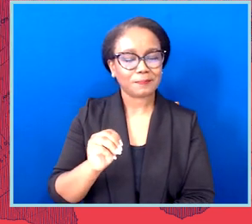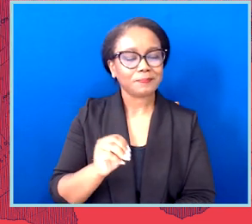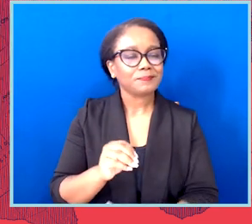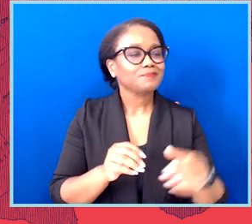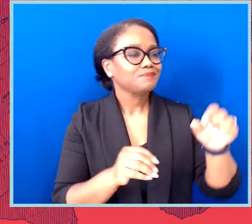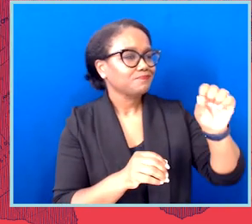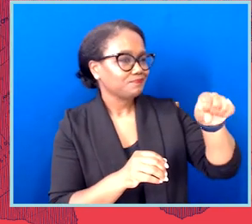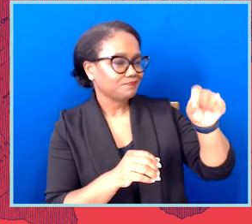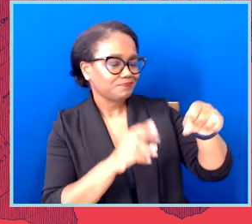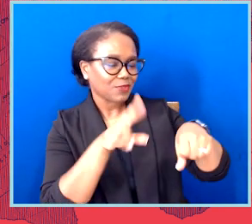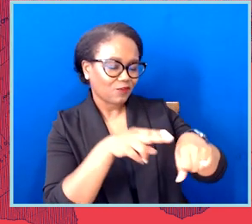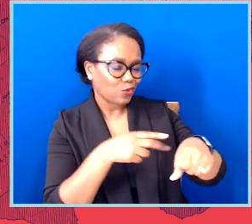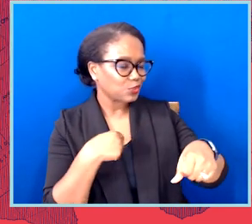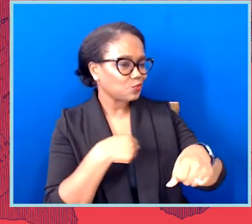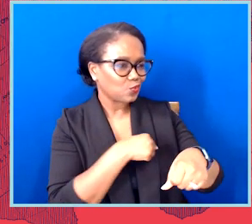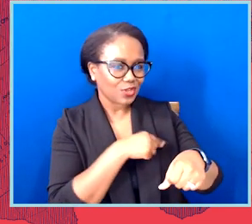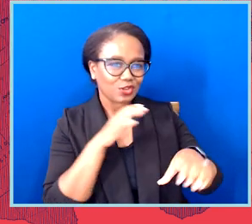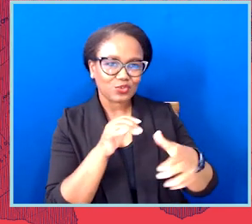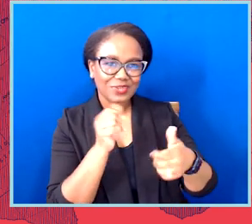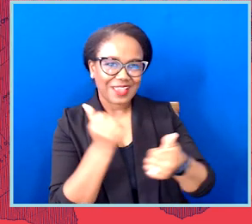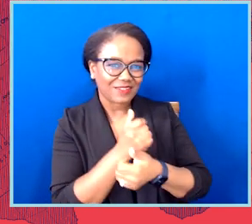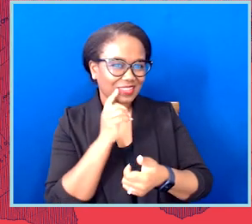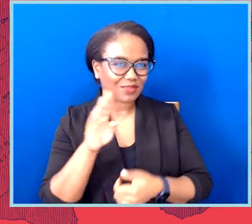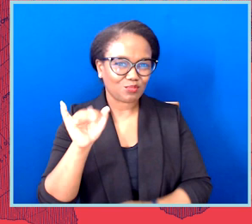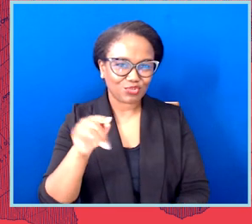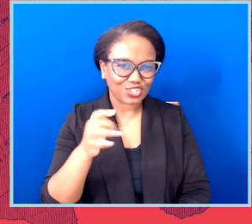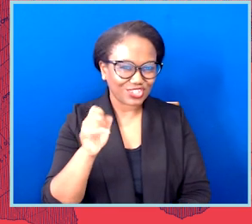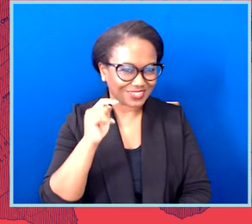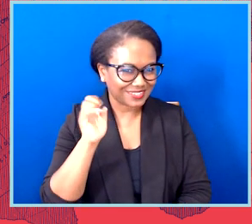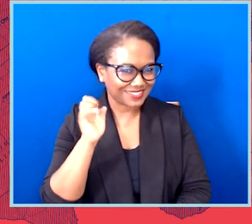in the context of abortion rights, we're doing the same in the voting rights context.